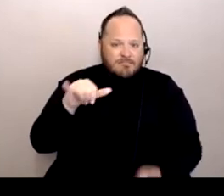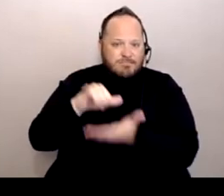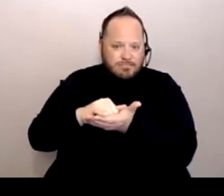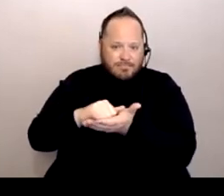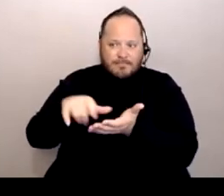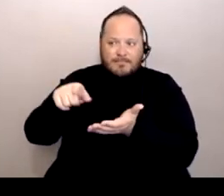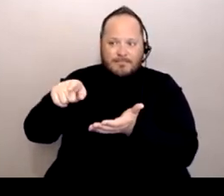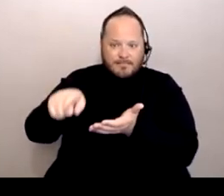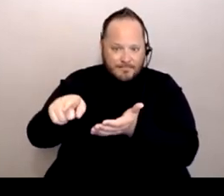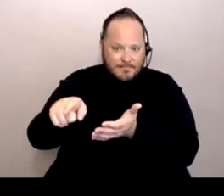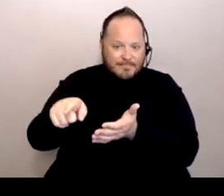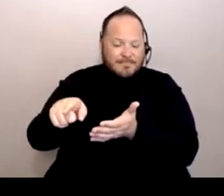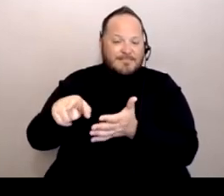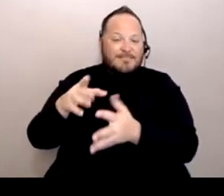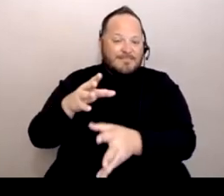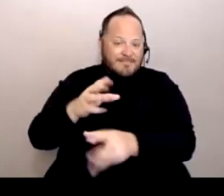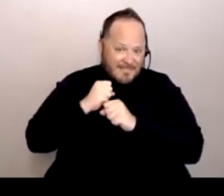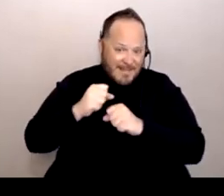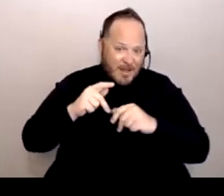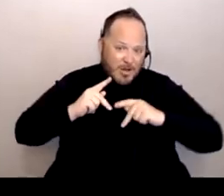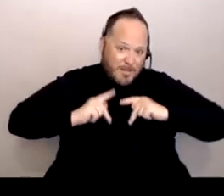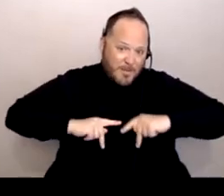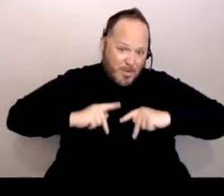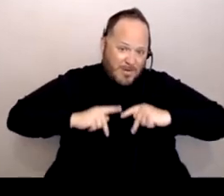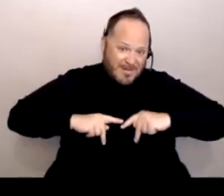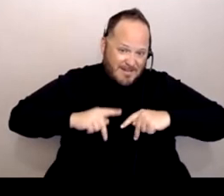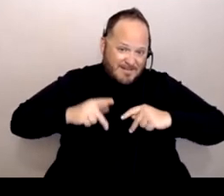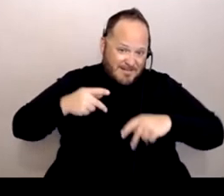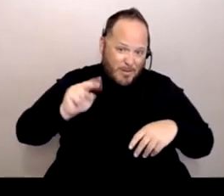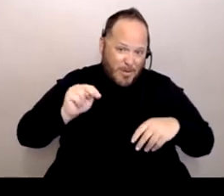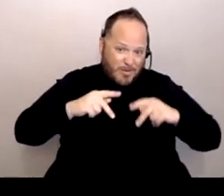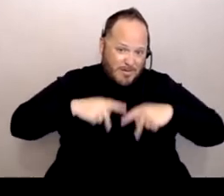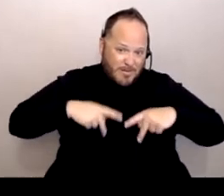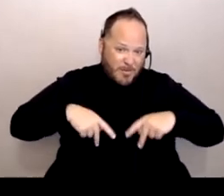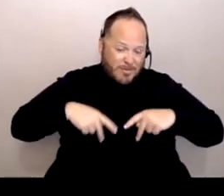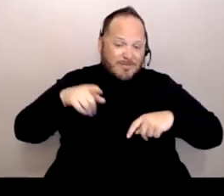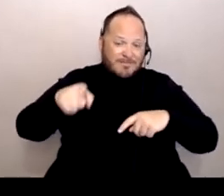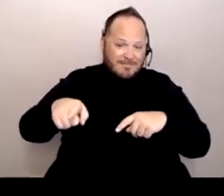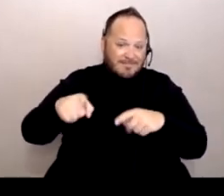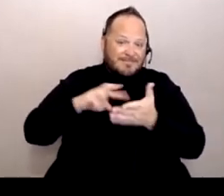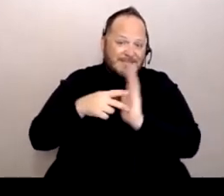And so he's in the high risk group. And then he gave it to his parents who are both diabetics.